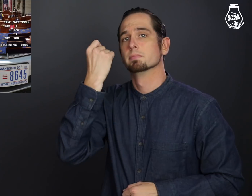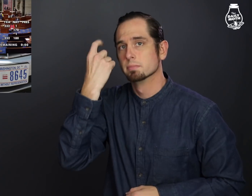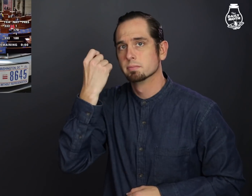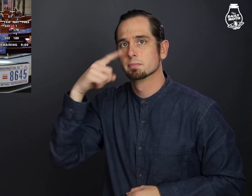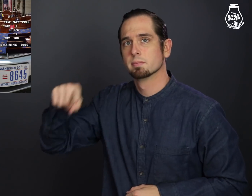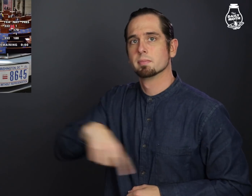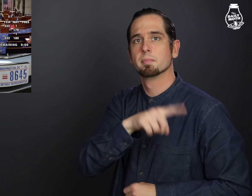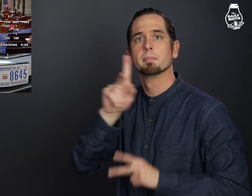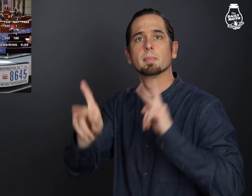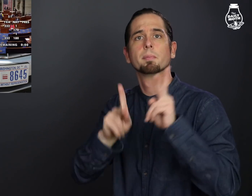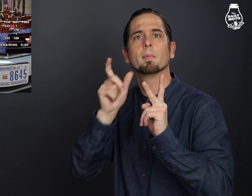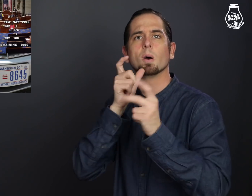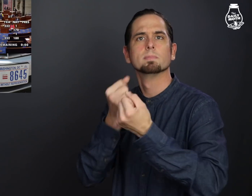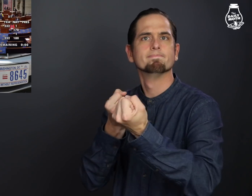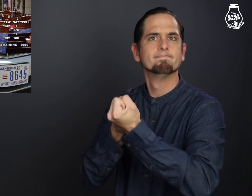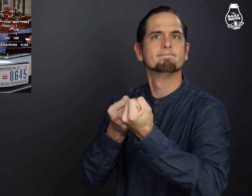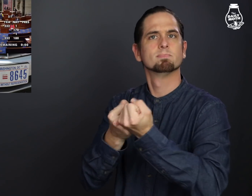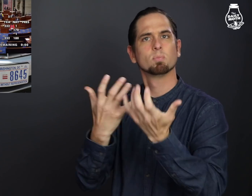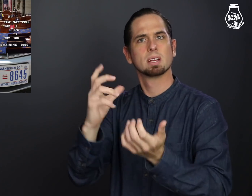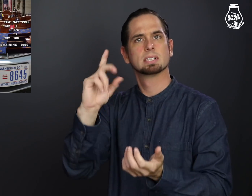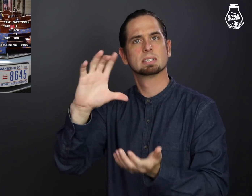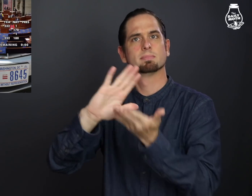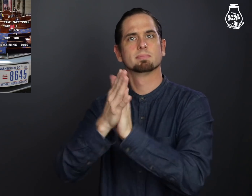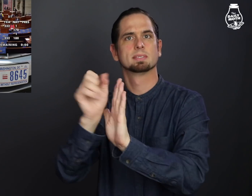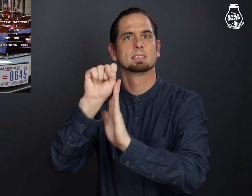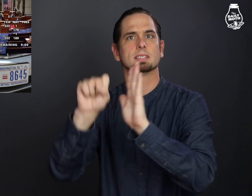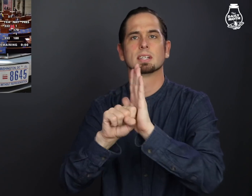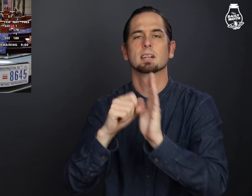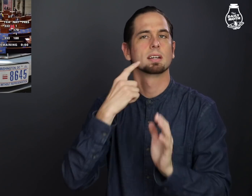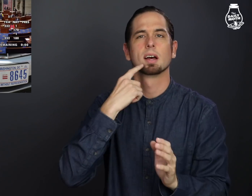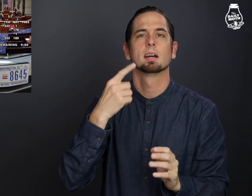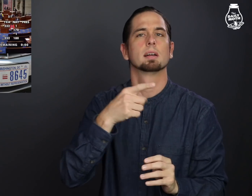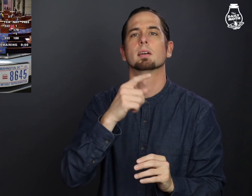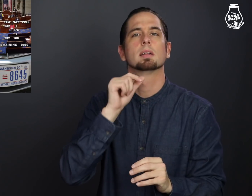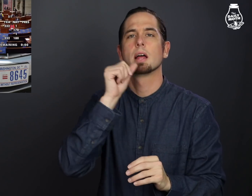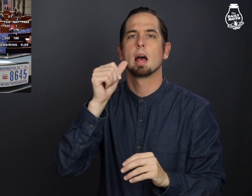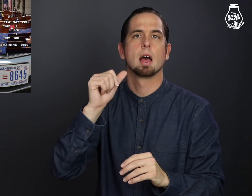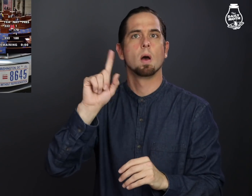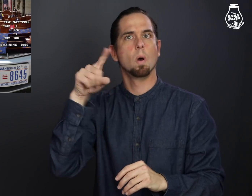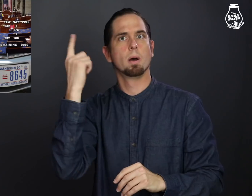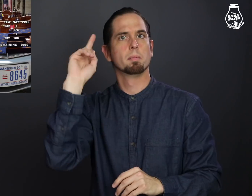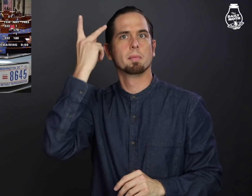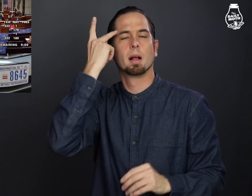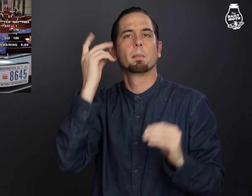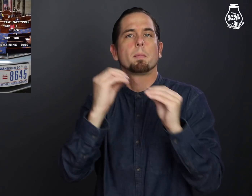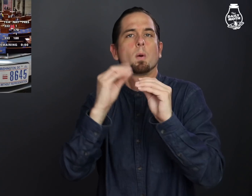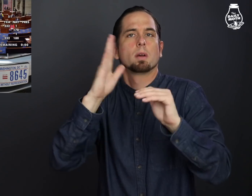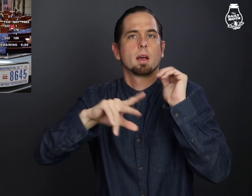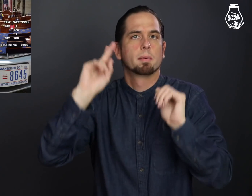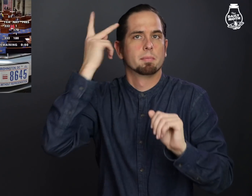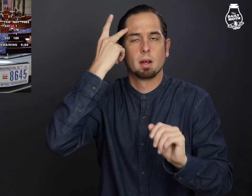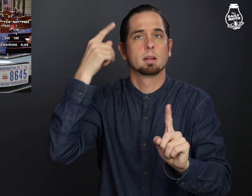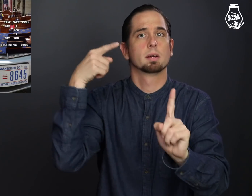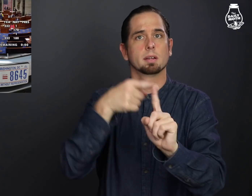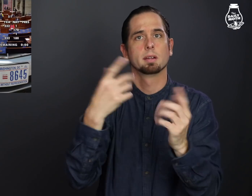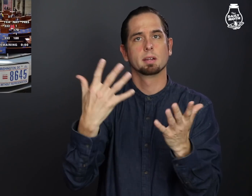Supporters for statehood said it's more than politics -